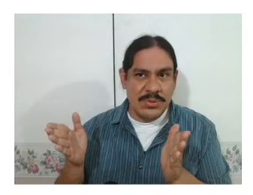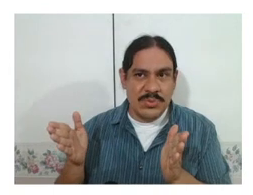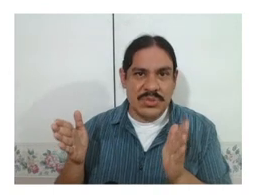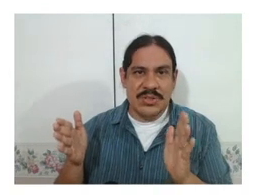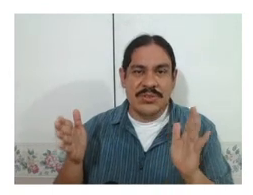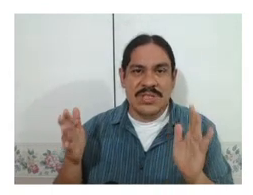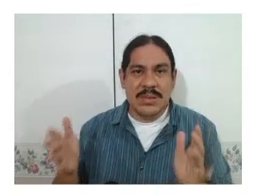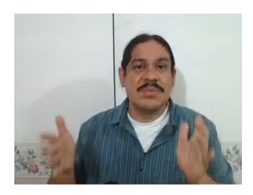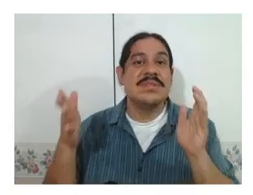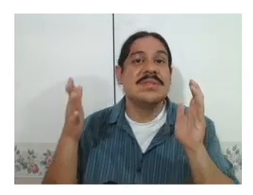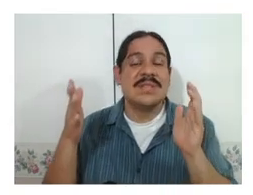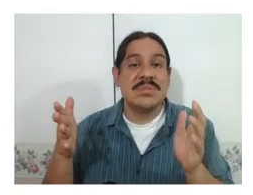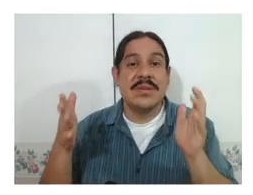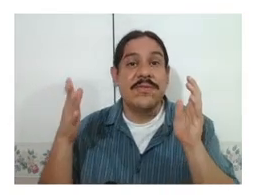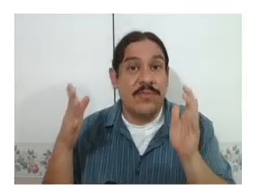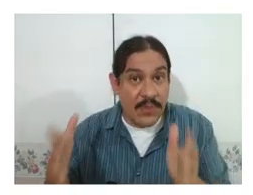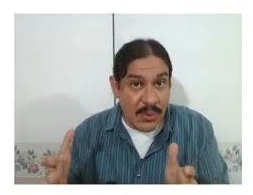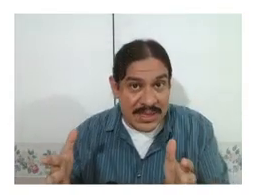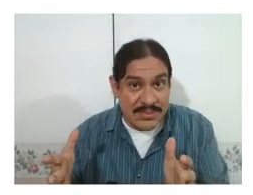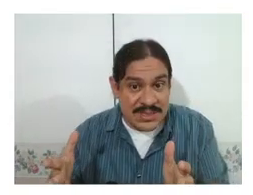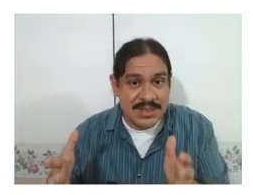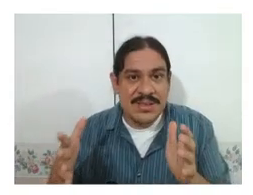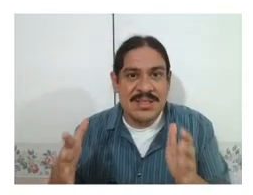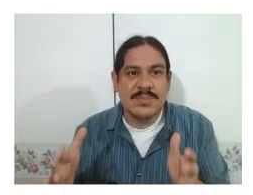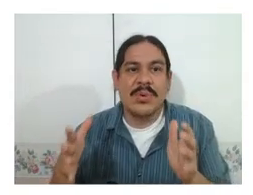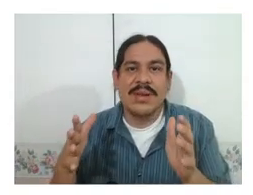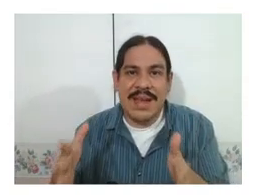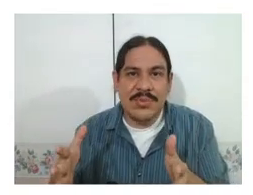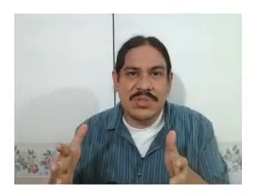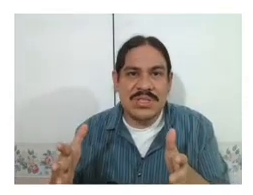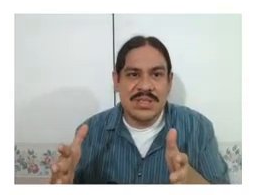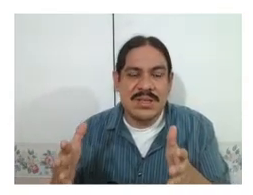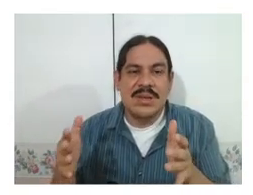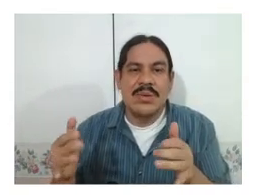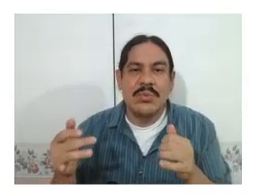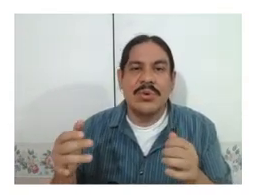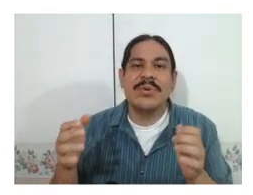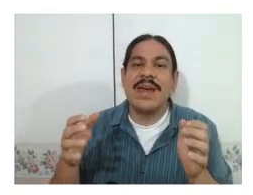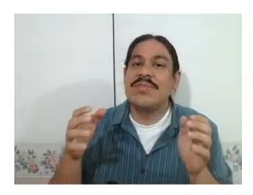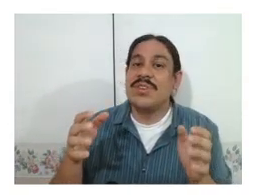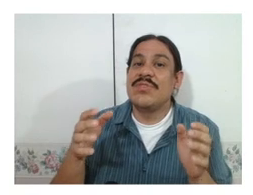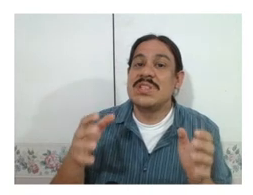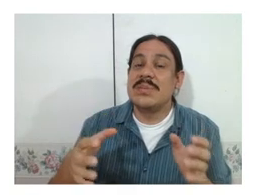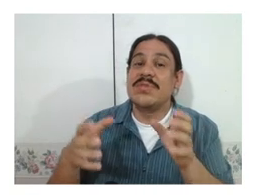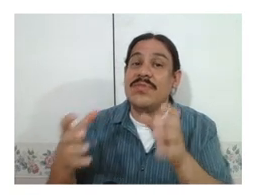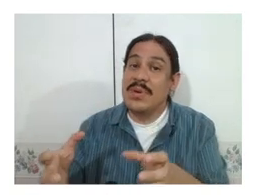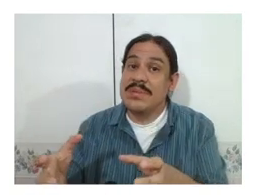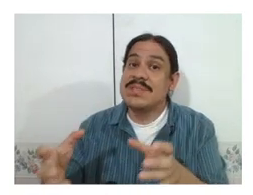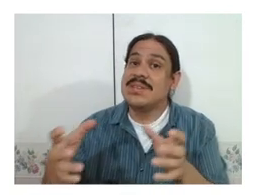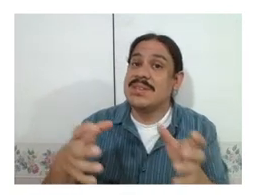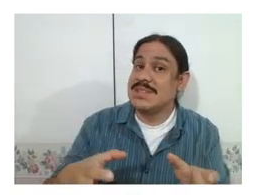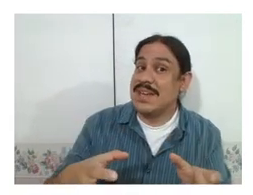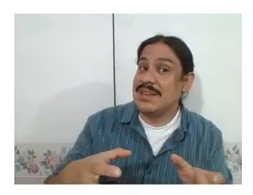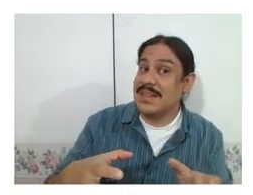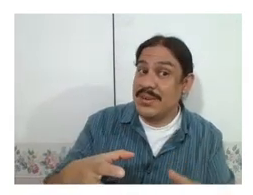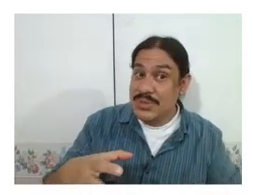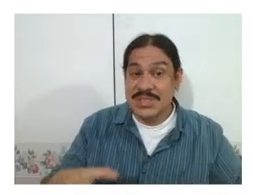which are different type of types of phonemes in spoken languages we're going to have different types of